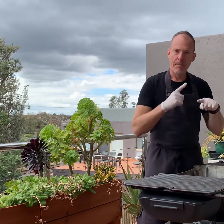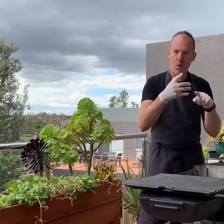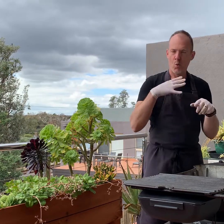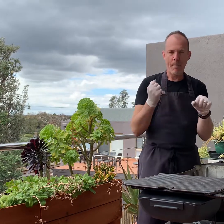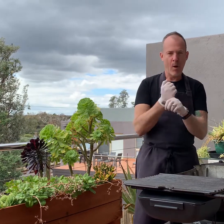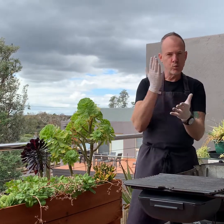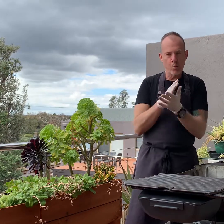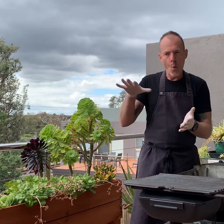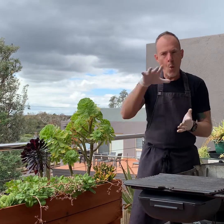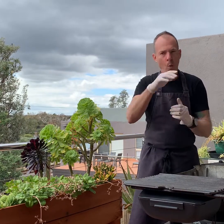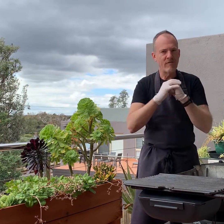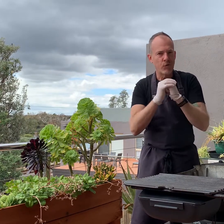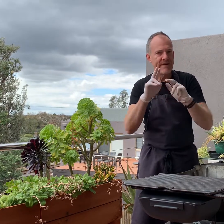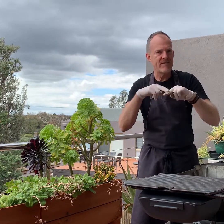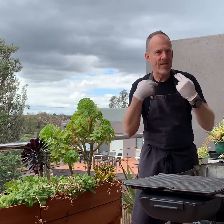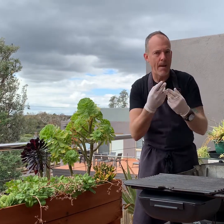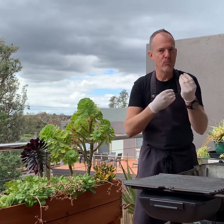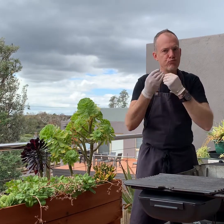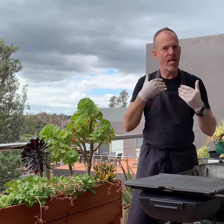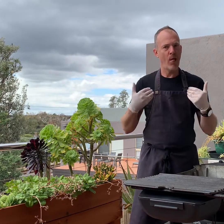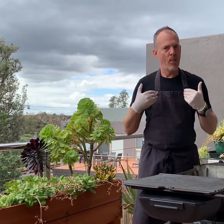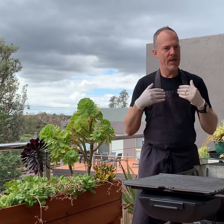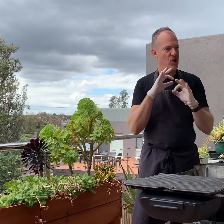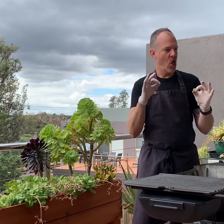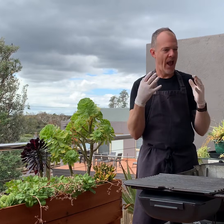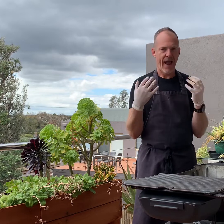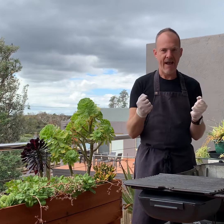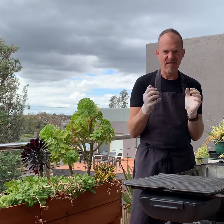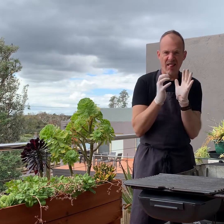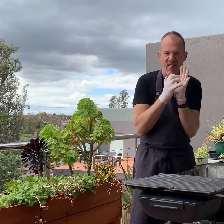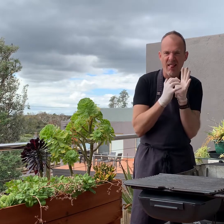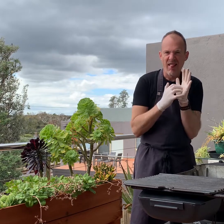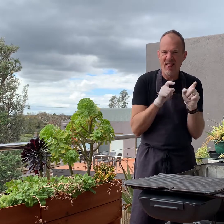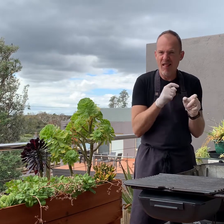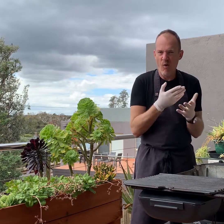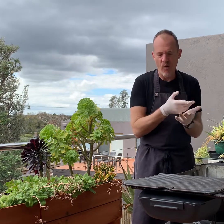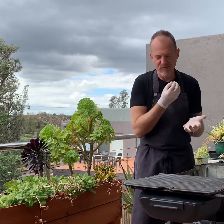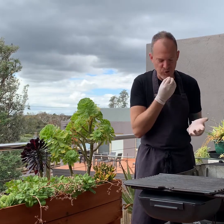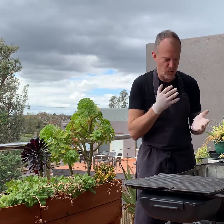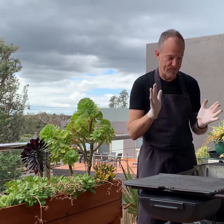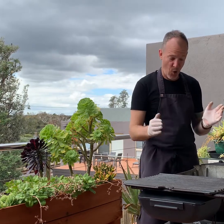You want to make sure all your friends and family eat healthily, and not have bits of gunk in their food.